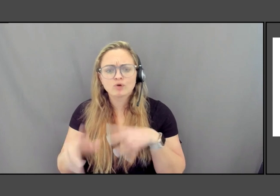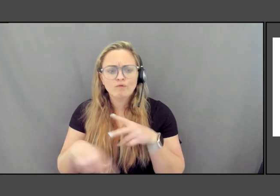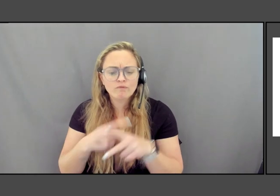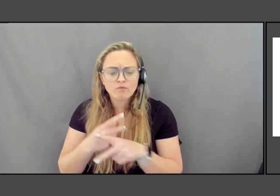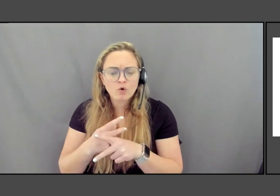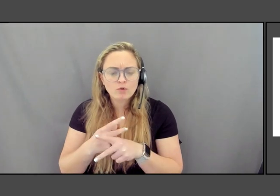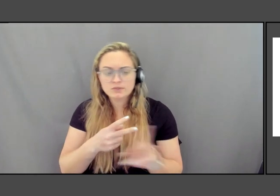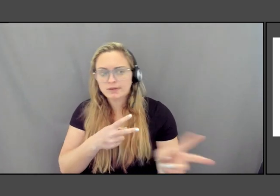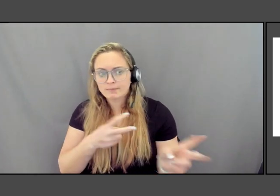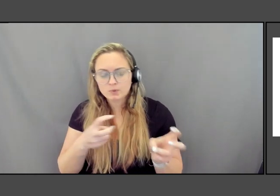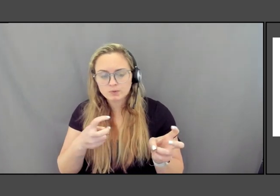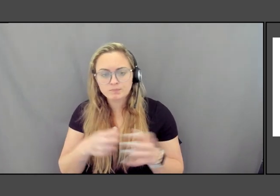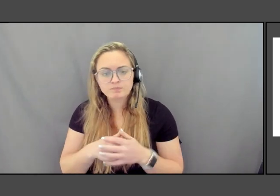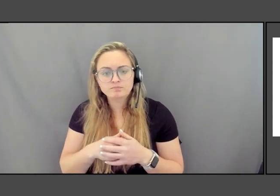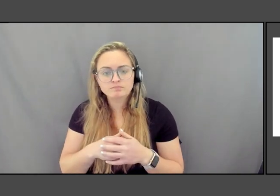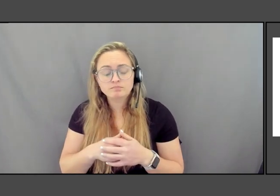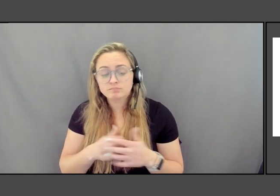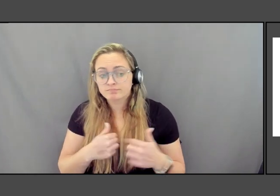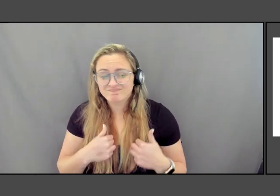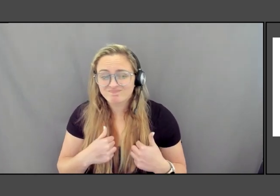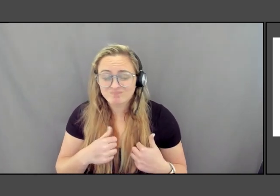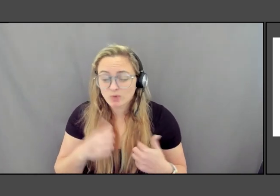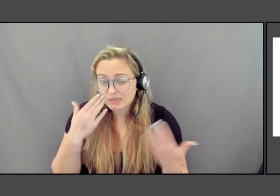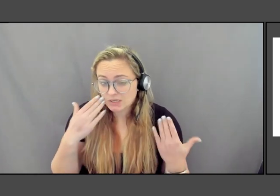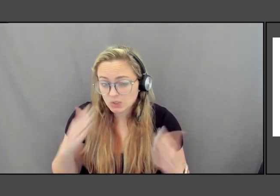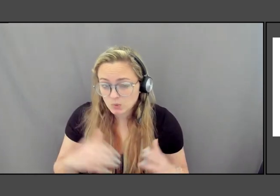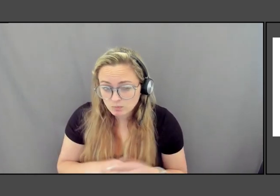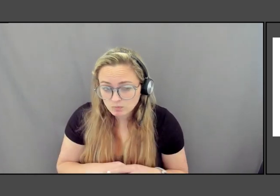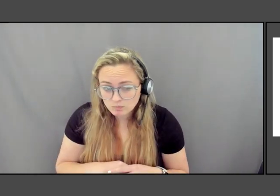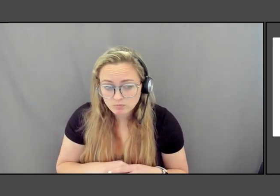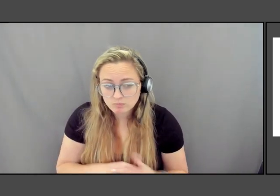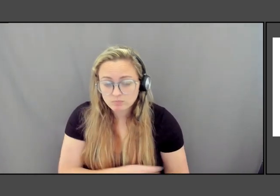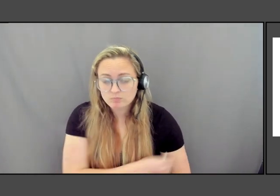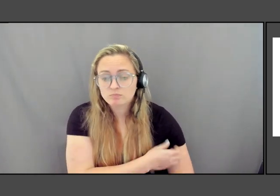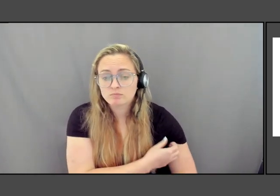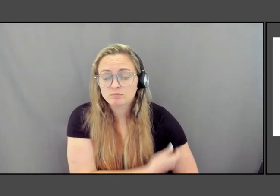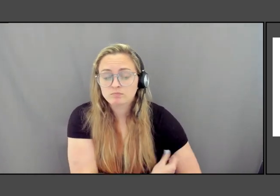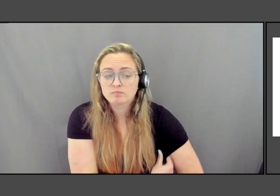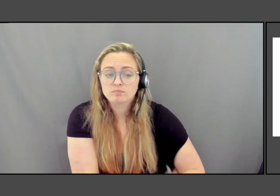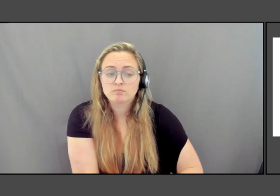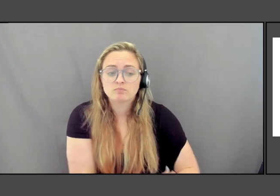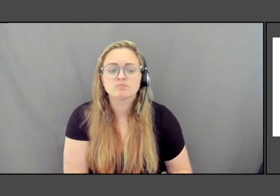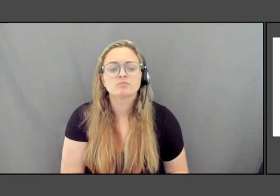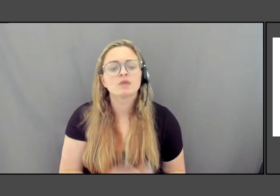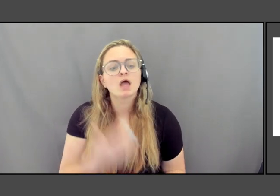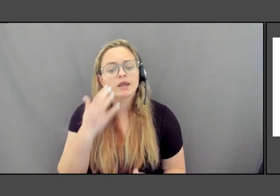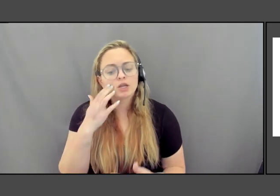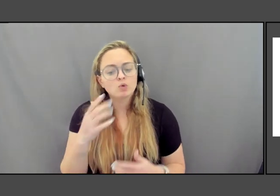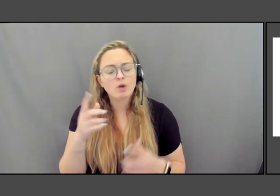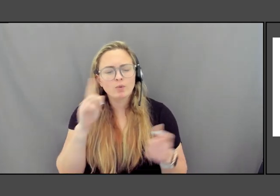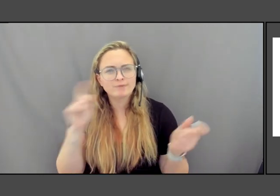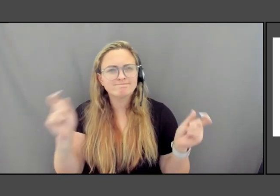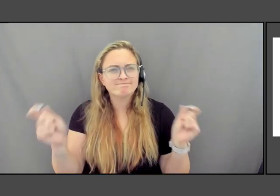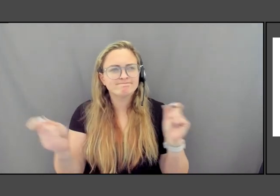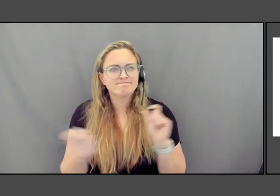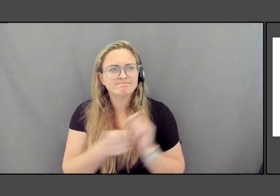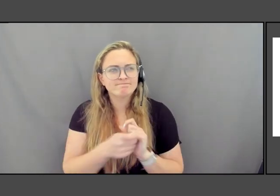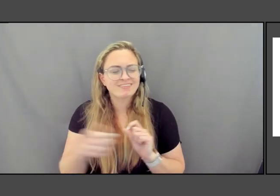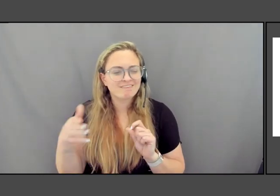What I didn't know, when I knew I was going to rethink that fish cutting platform was the creation